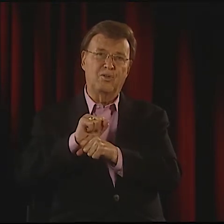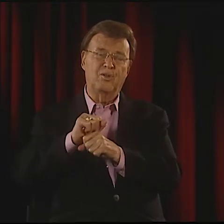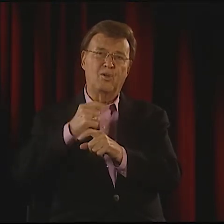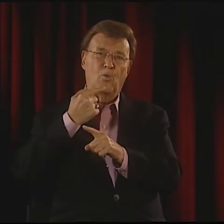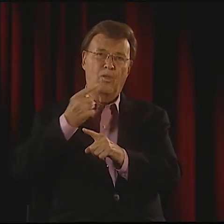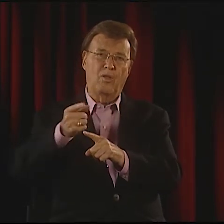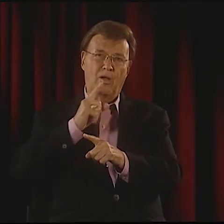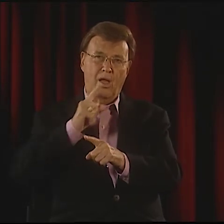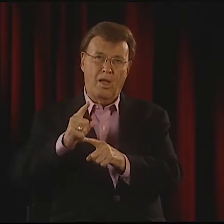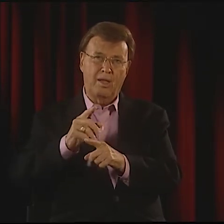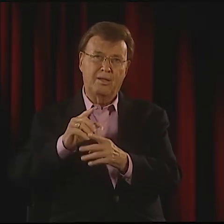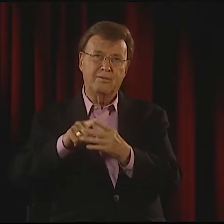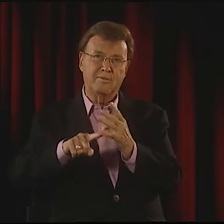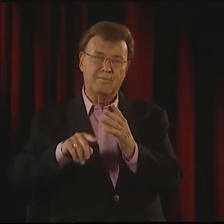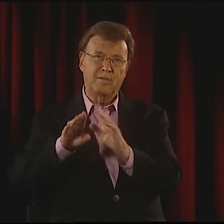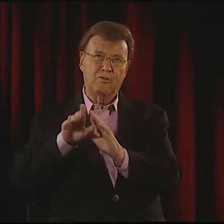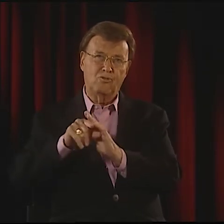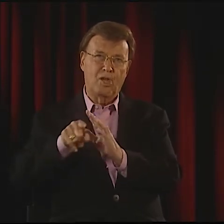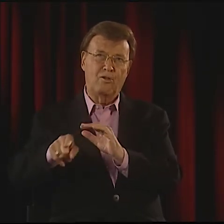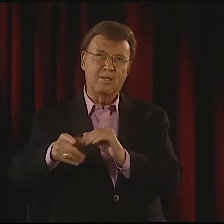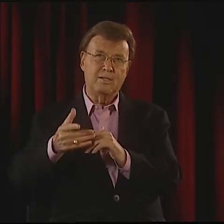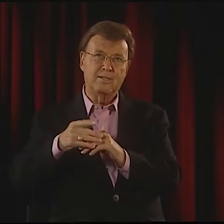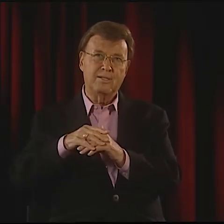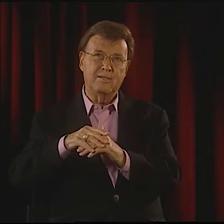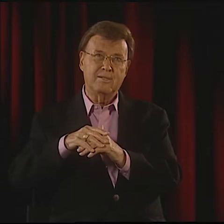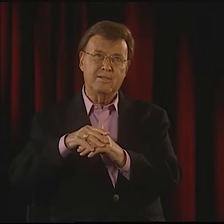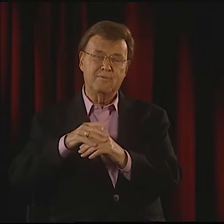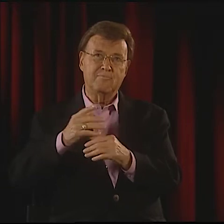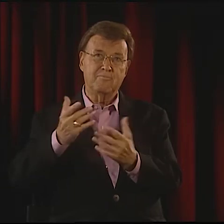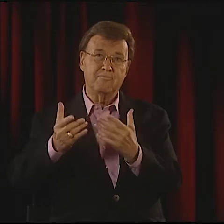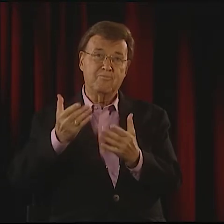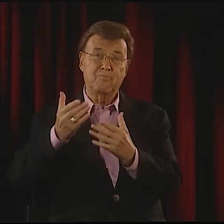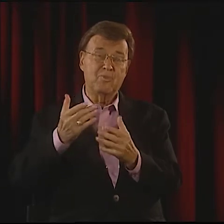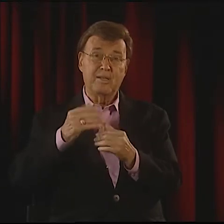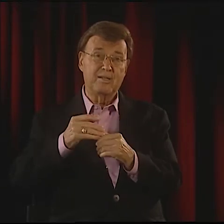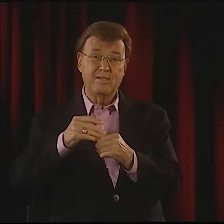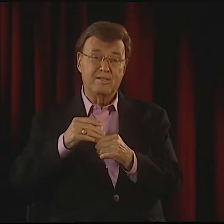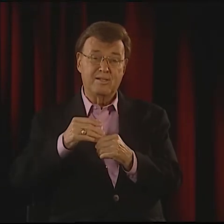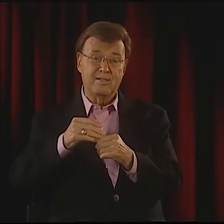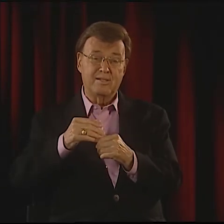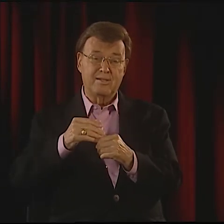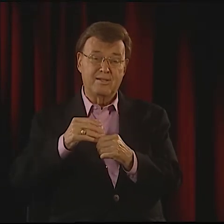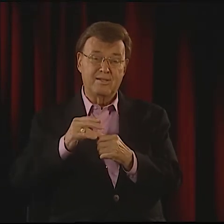YES. PROBABLY, OF COURSE, BACKGROUND HAS A LOT TO DO WITH HER WORK, AND WHO PEOPLE ARE